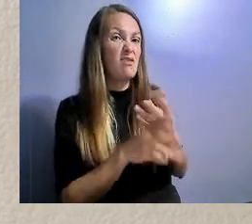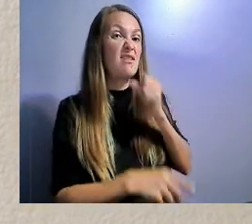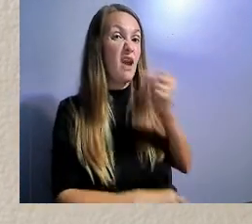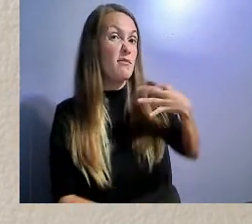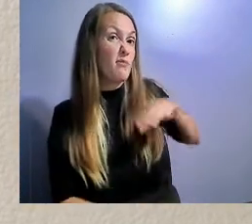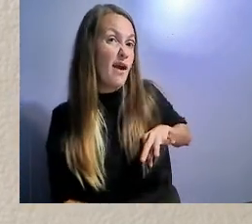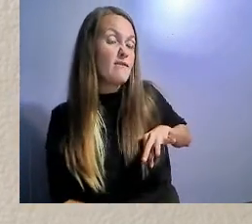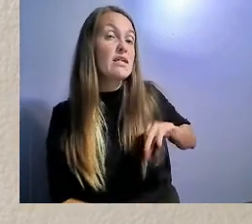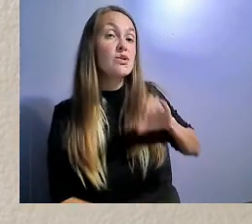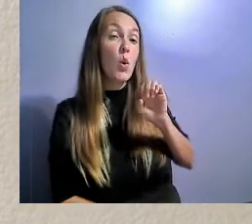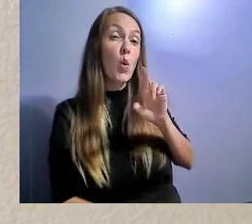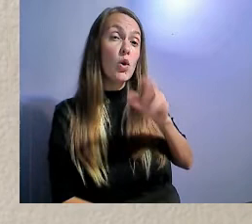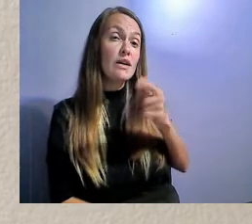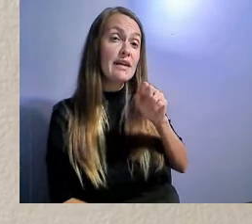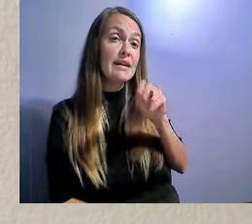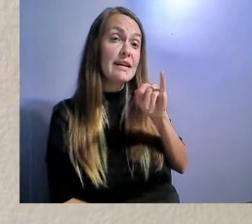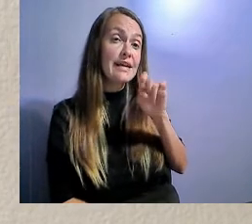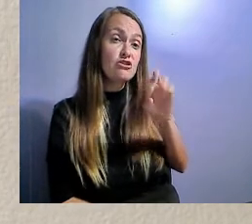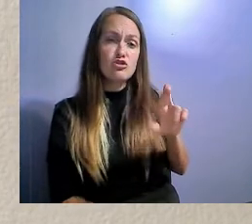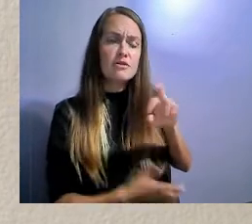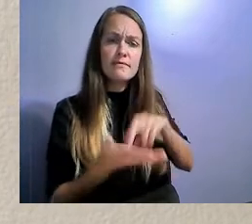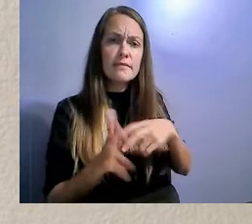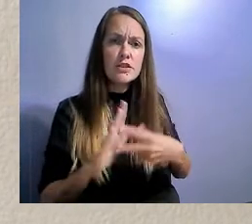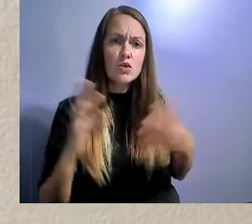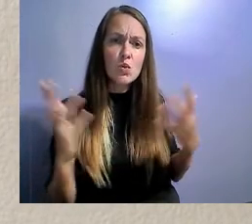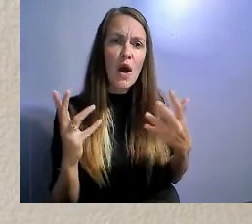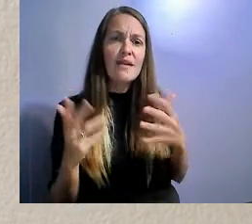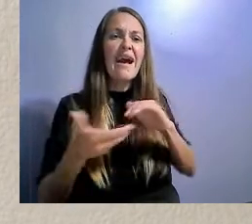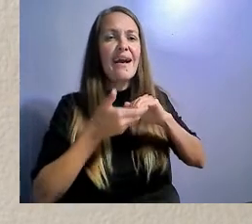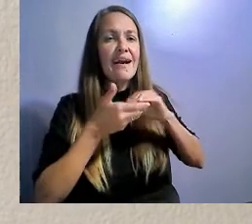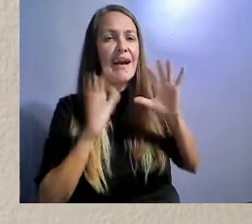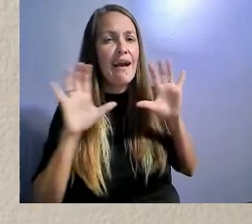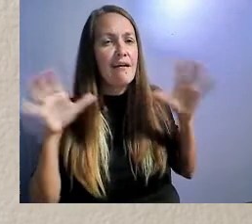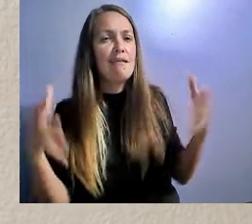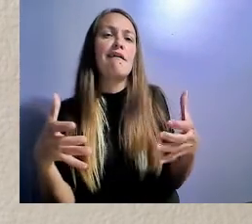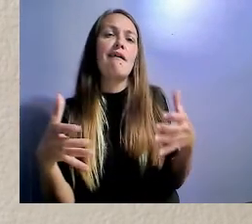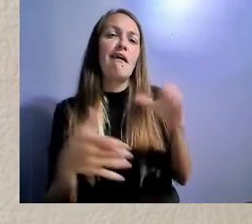being collective power organizers. Where we basically go into communities,